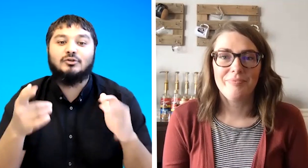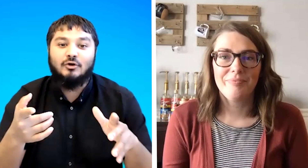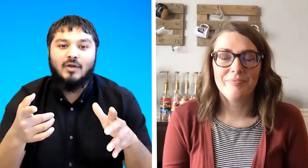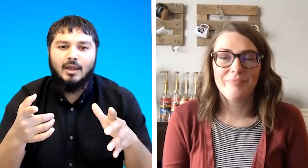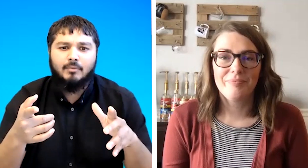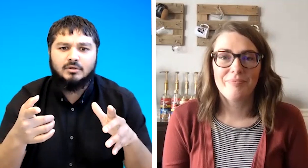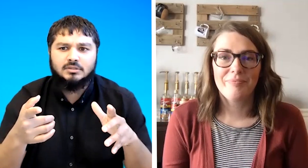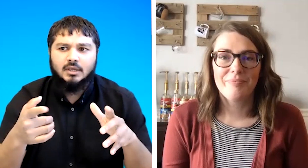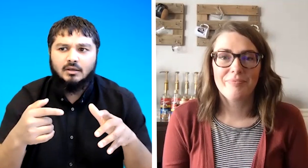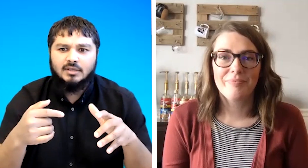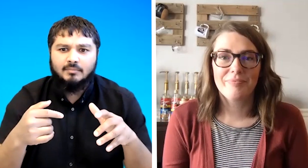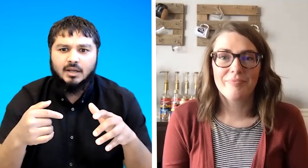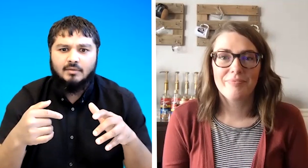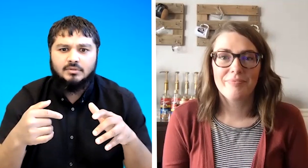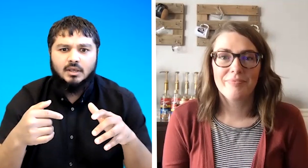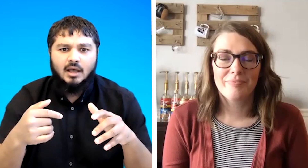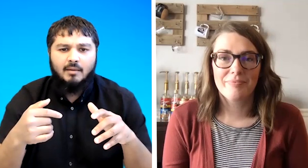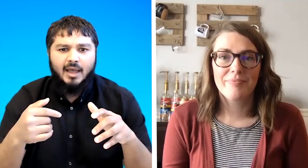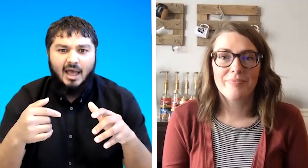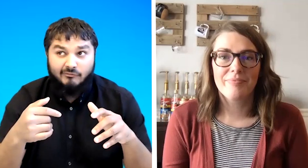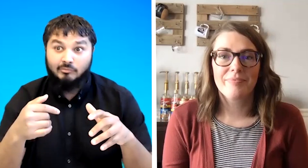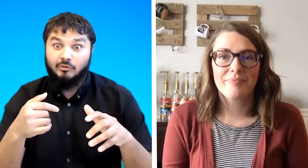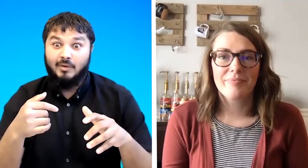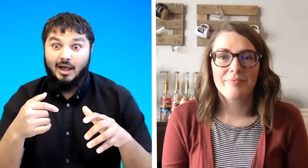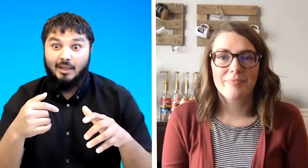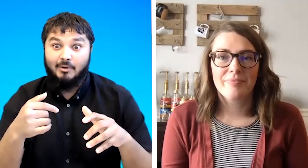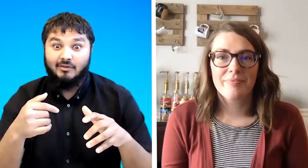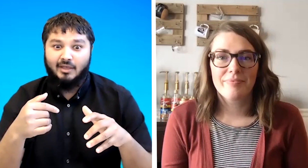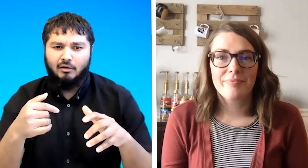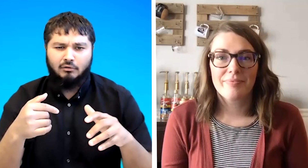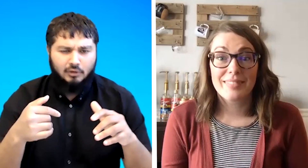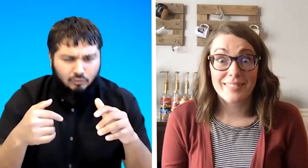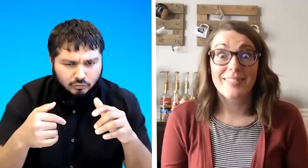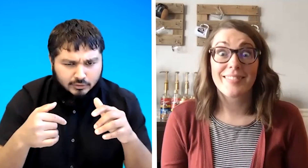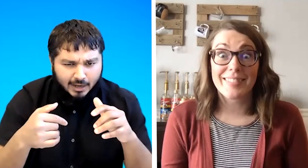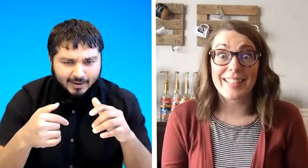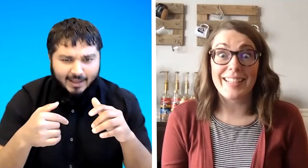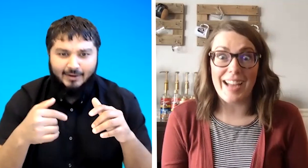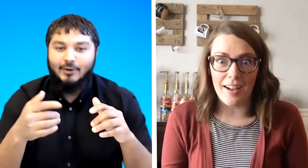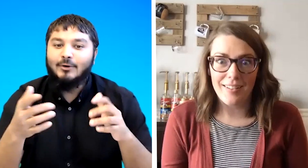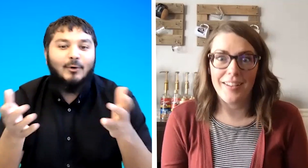you're right because sometimes i might have to move my eyebrows out or look down and all